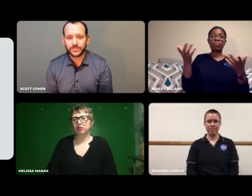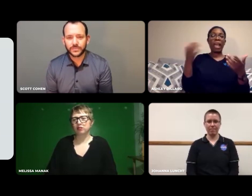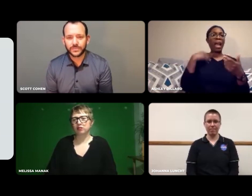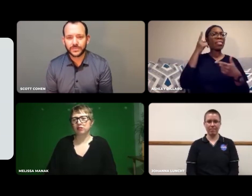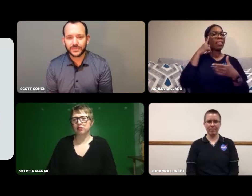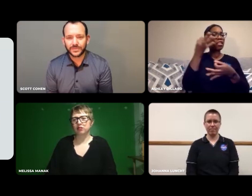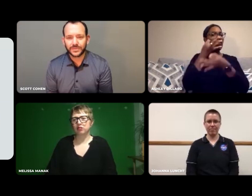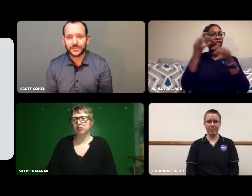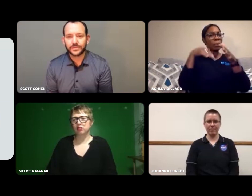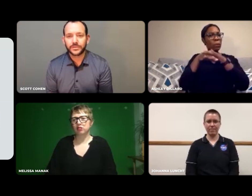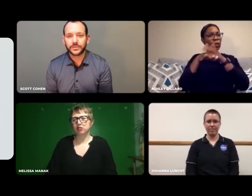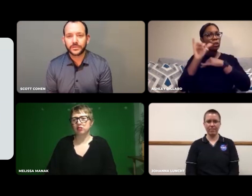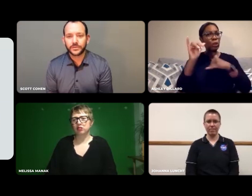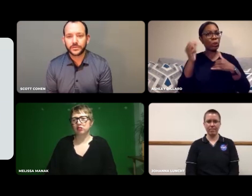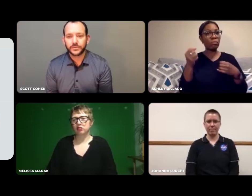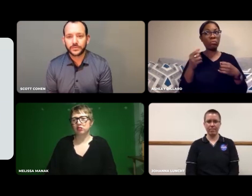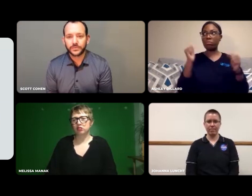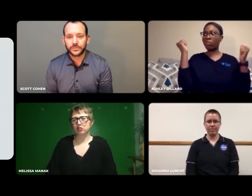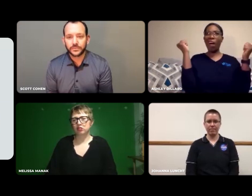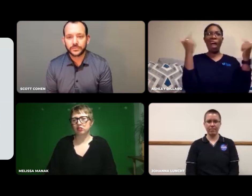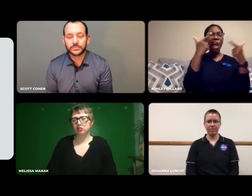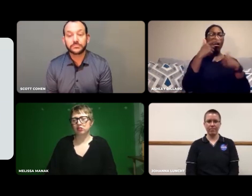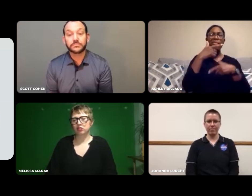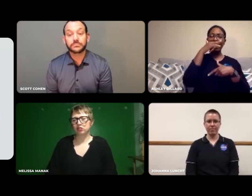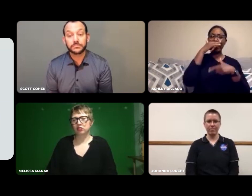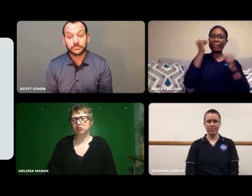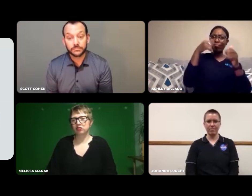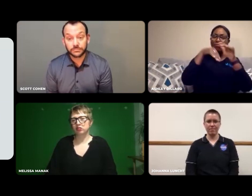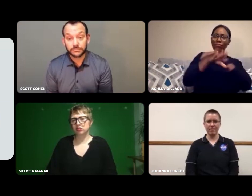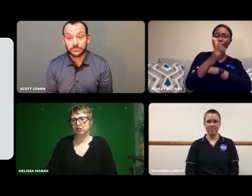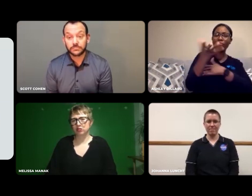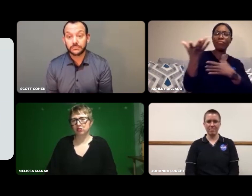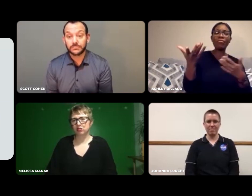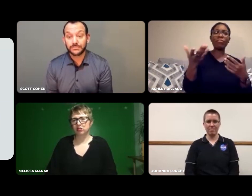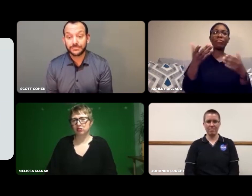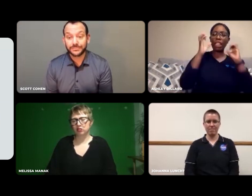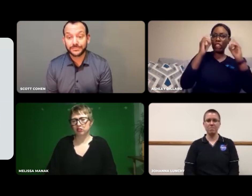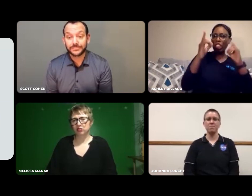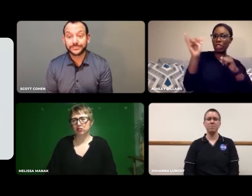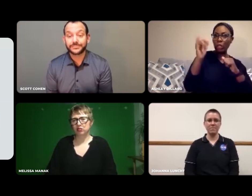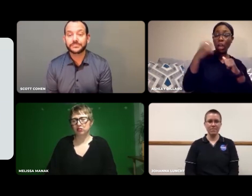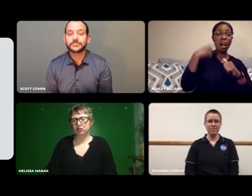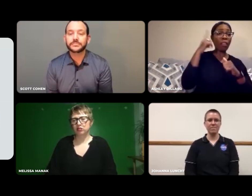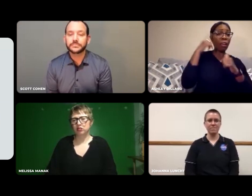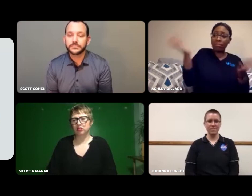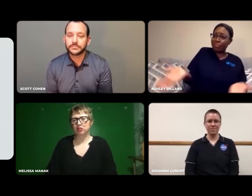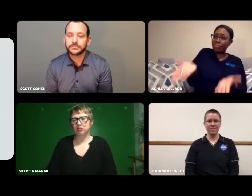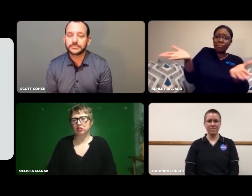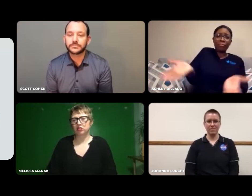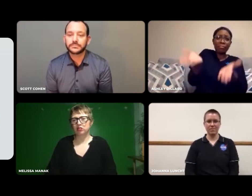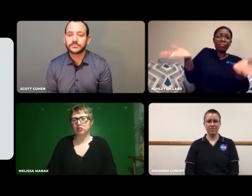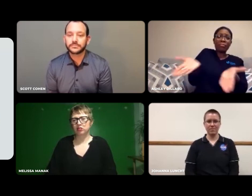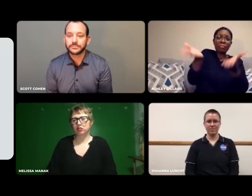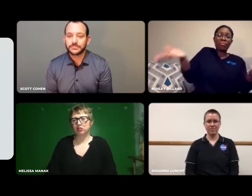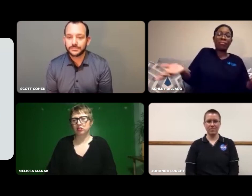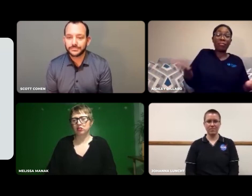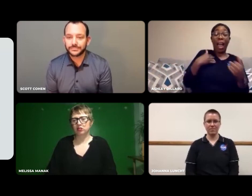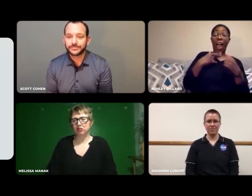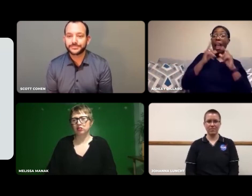It's free admission. All students and educators can go. The more, the better.